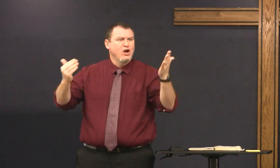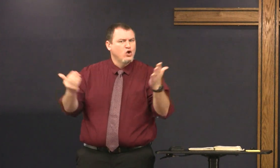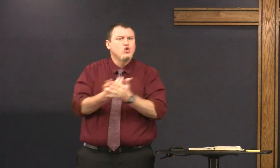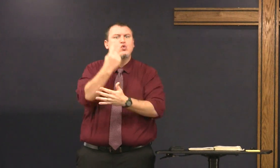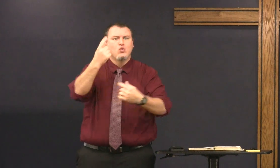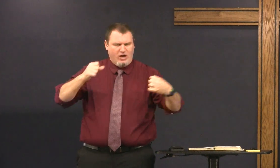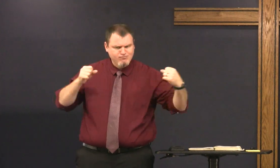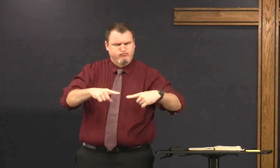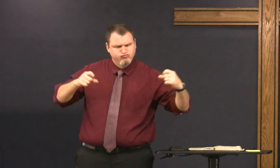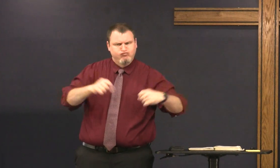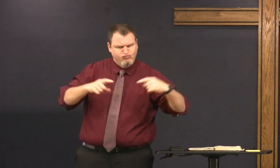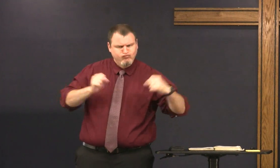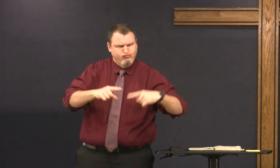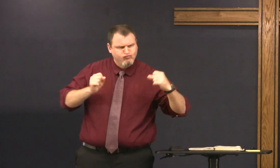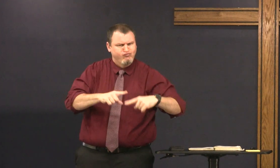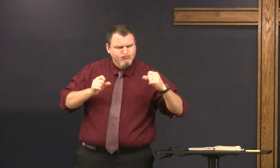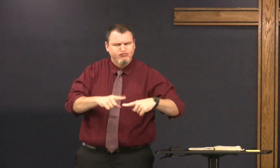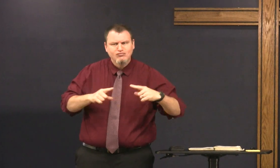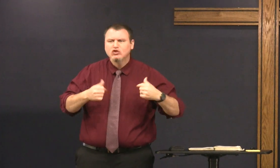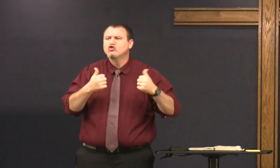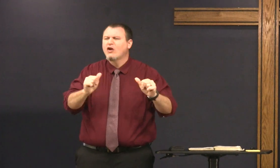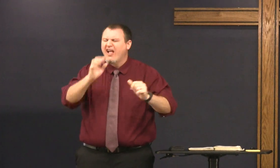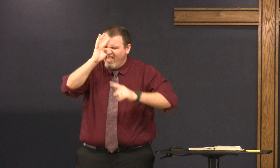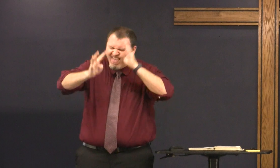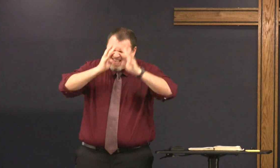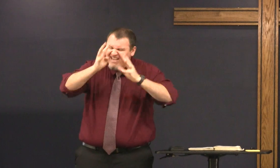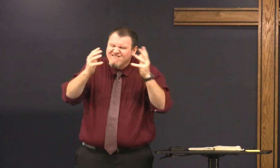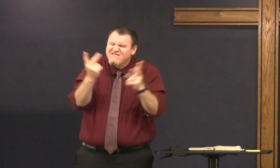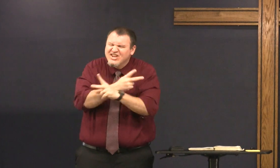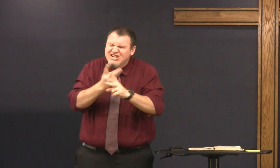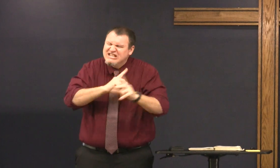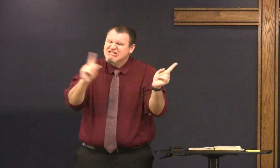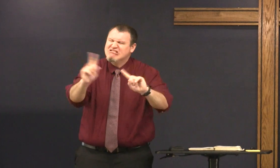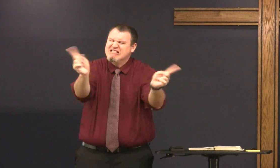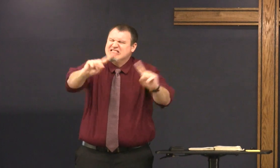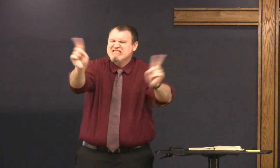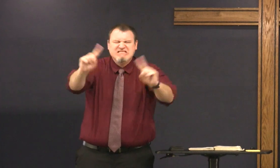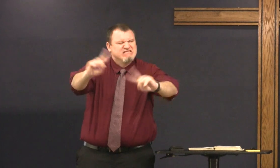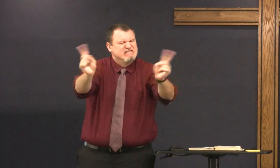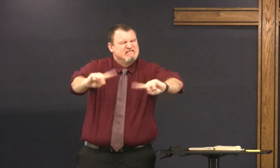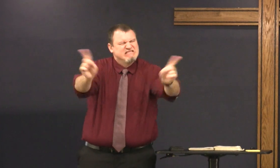and it's already they're going to have a new one and they're going to start shooting electrons or